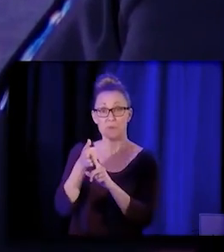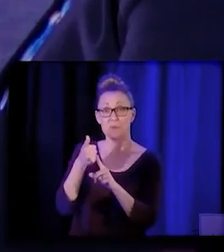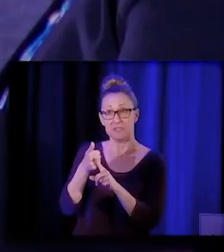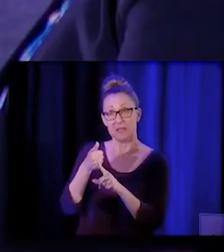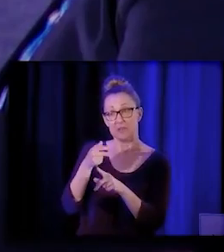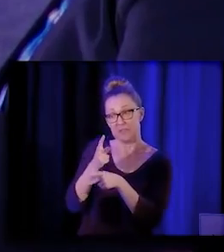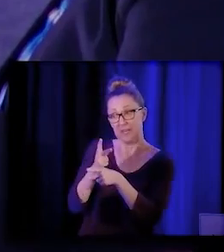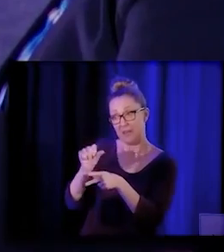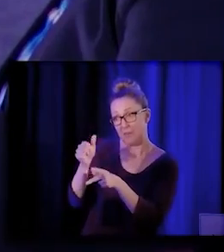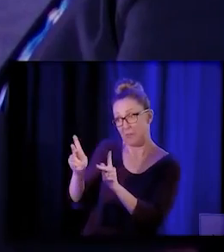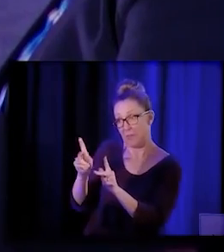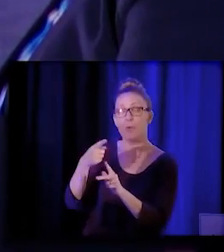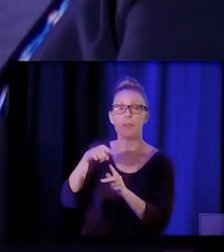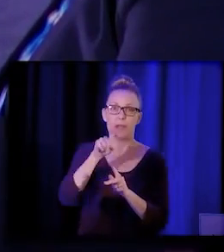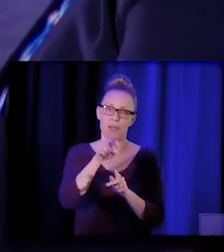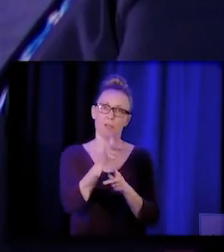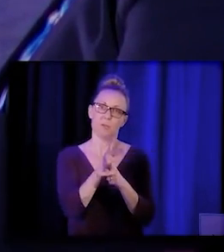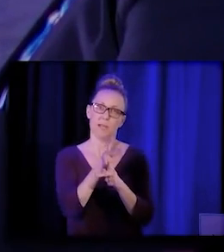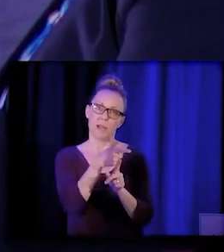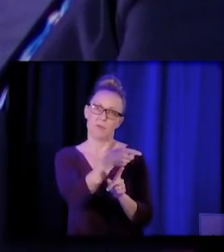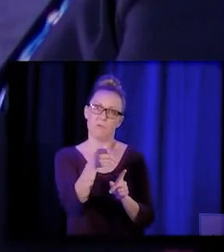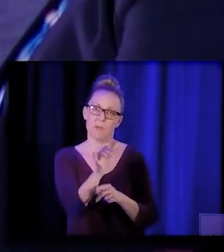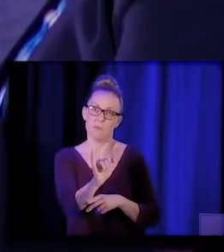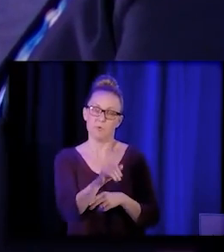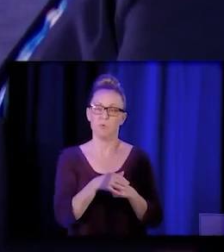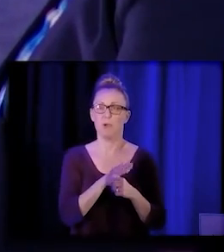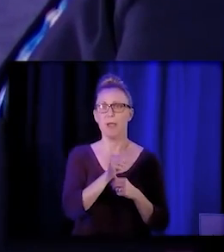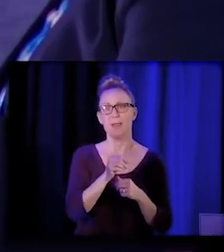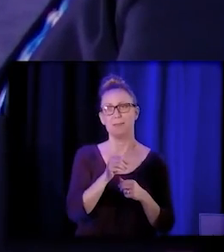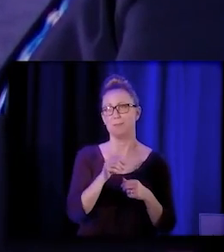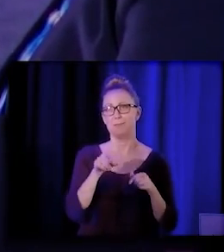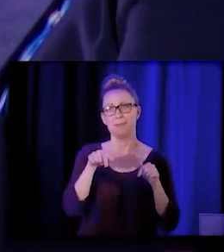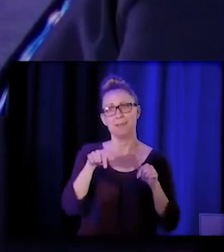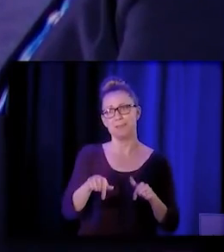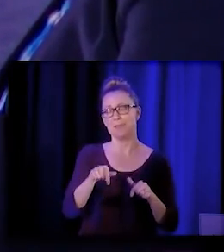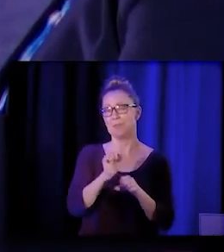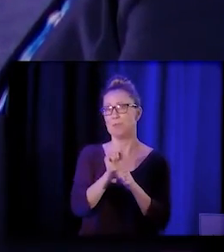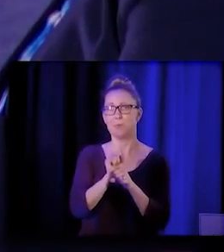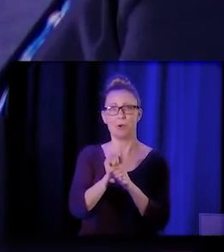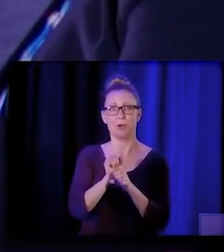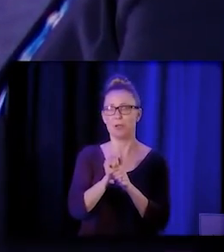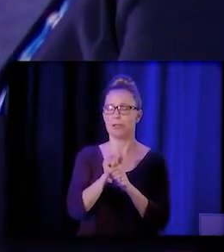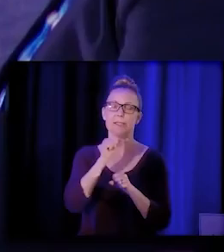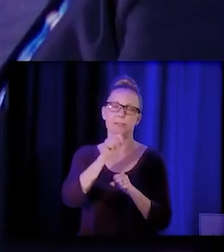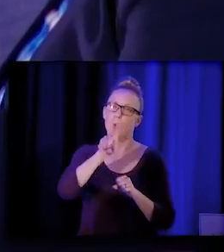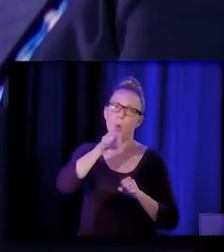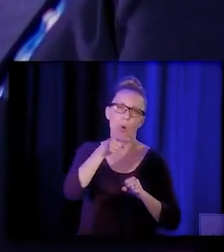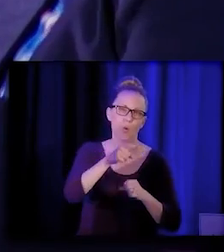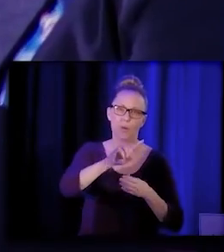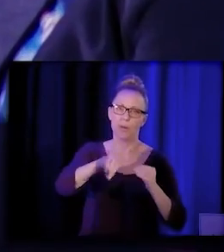And this is about more than meeting basic needs. So with that, I want to thank our fabulous panelists